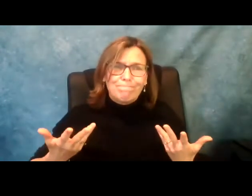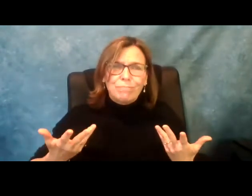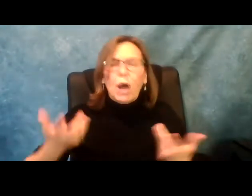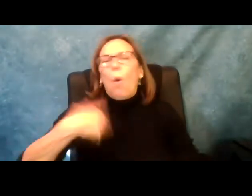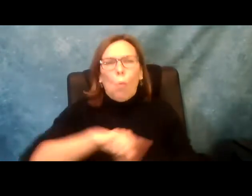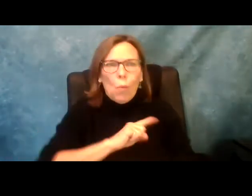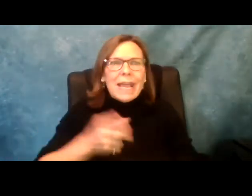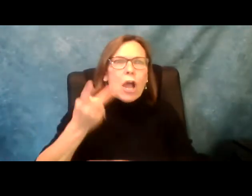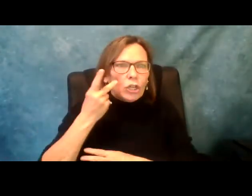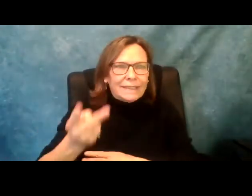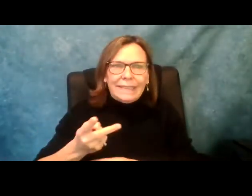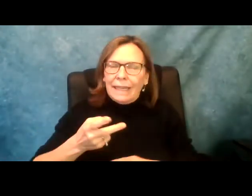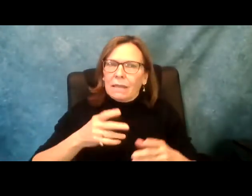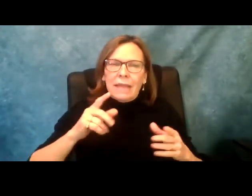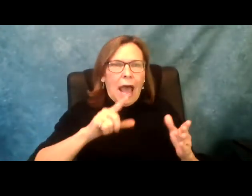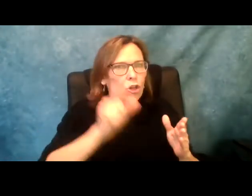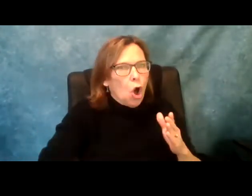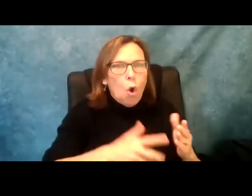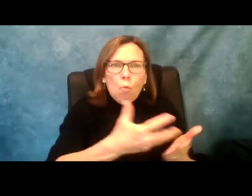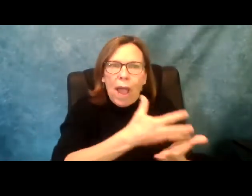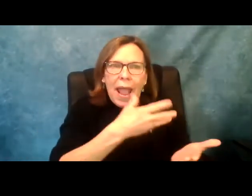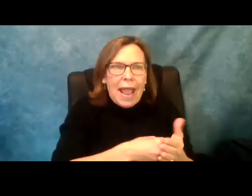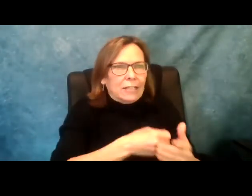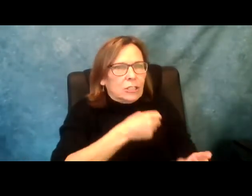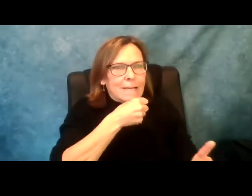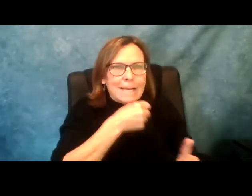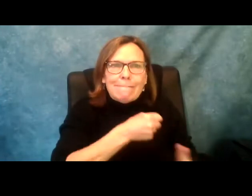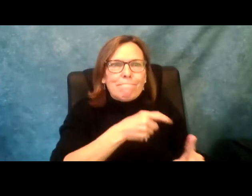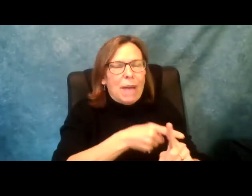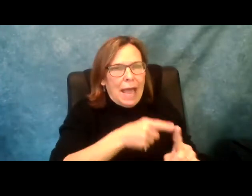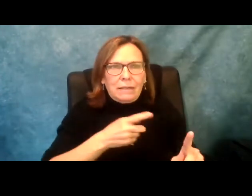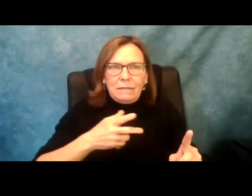or work you do on a daily basis. This addition we see